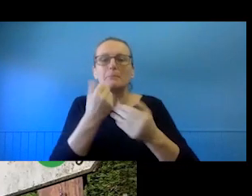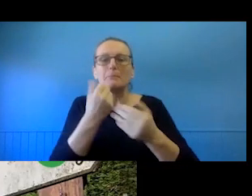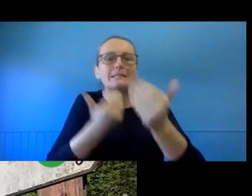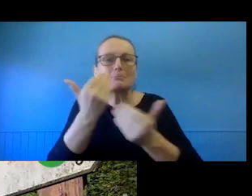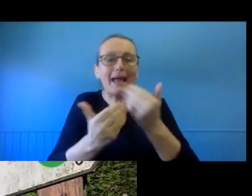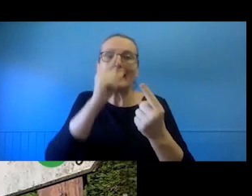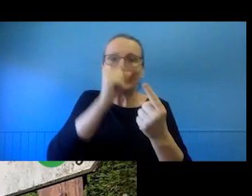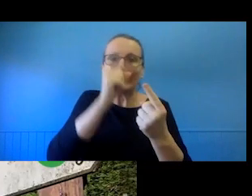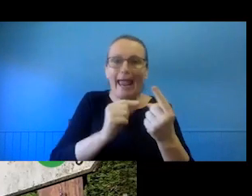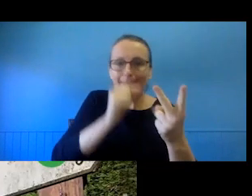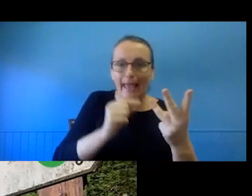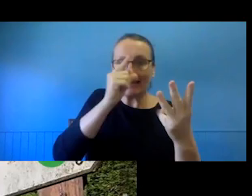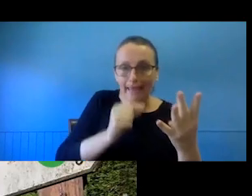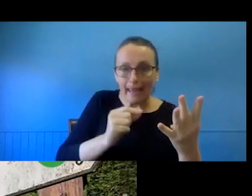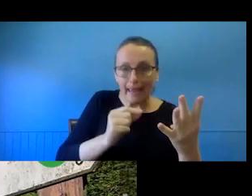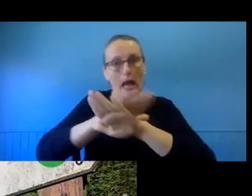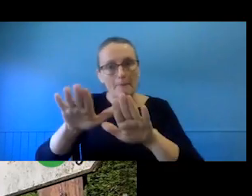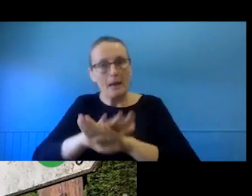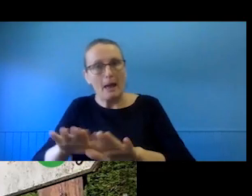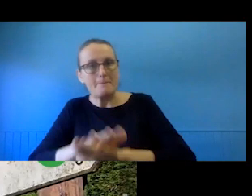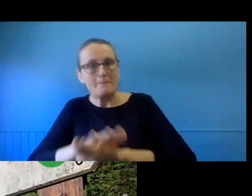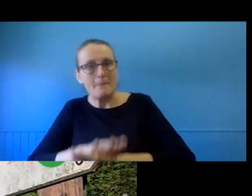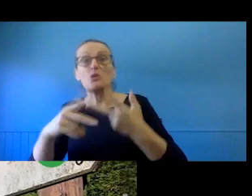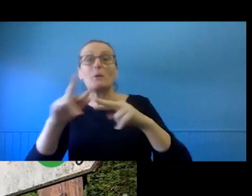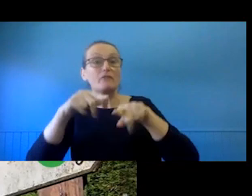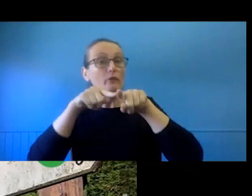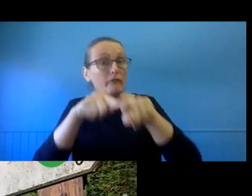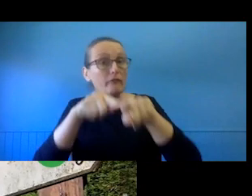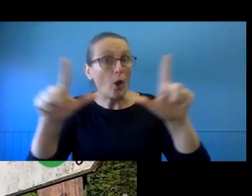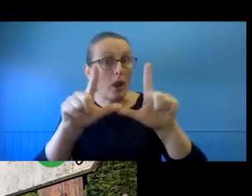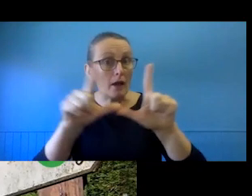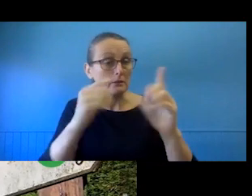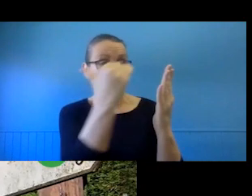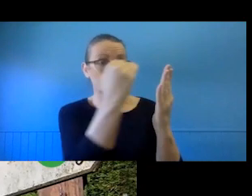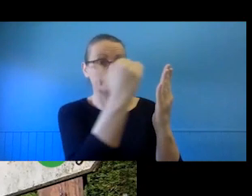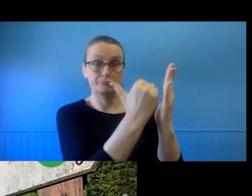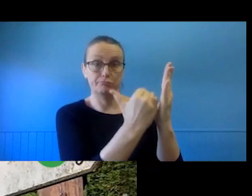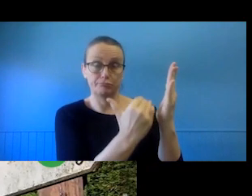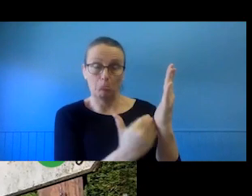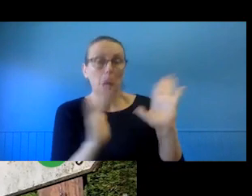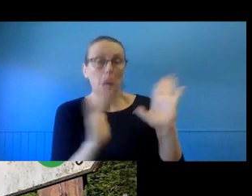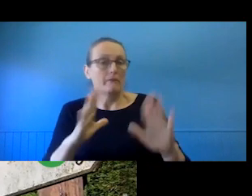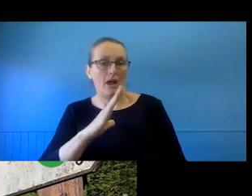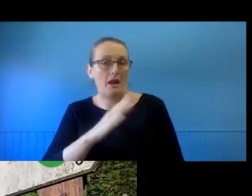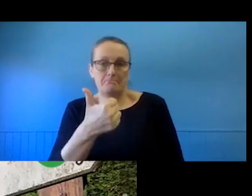can't do with the material, and as long as you follow the conditions and terms set out in the licence, then you should be OK.